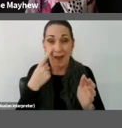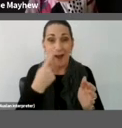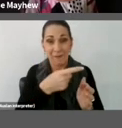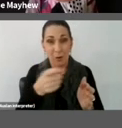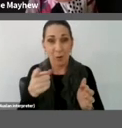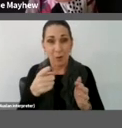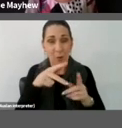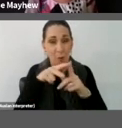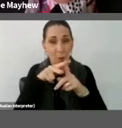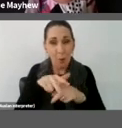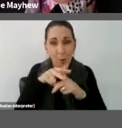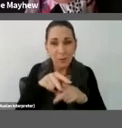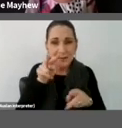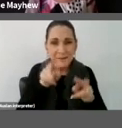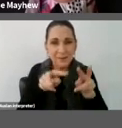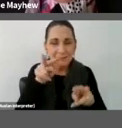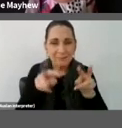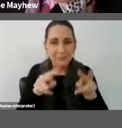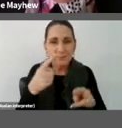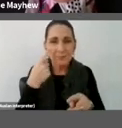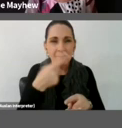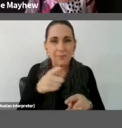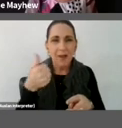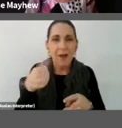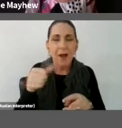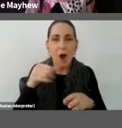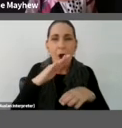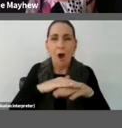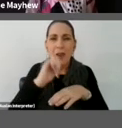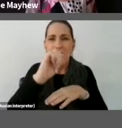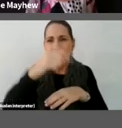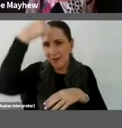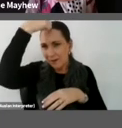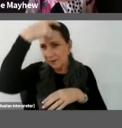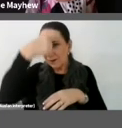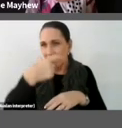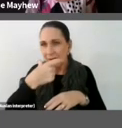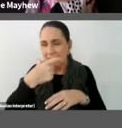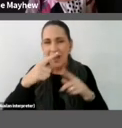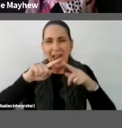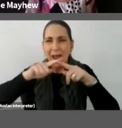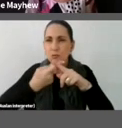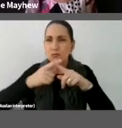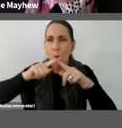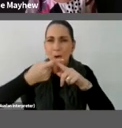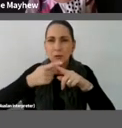start to notice that the embroidery on each of them is highly sophisticated and